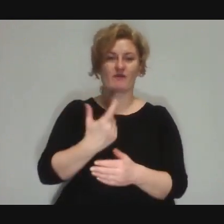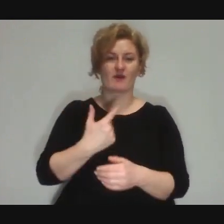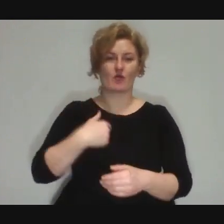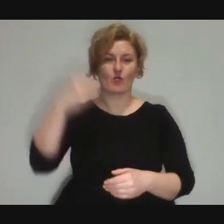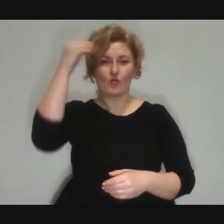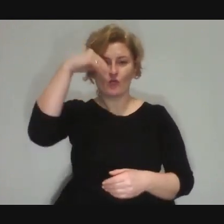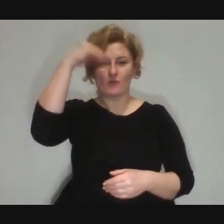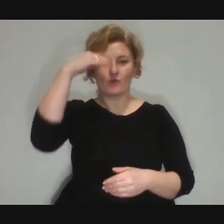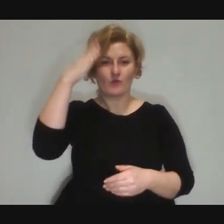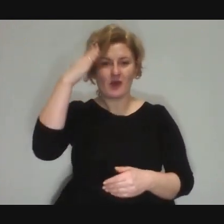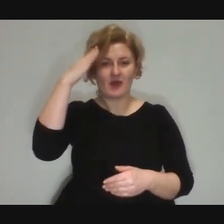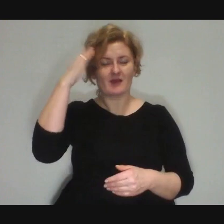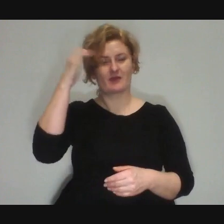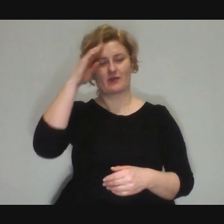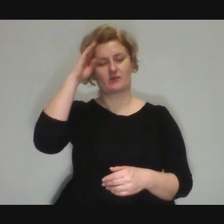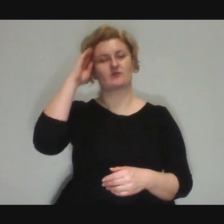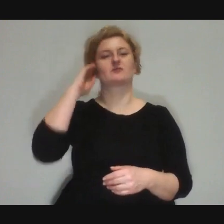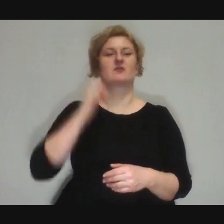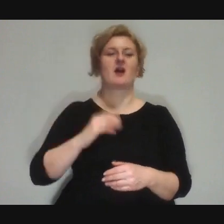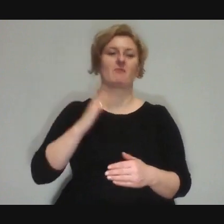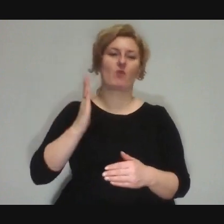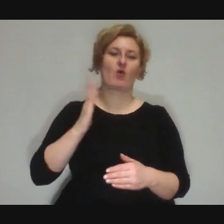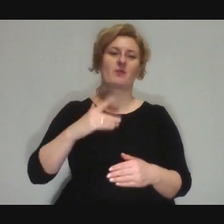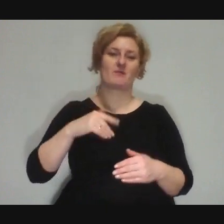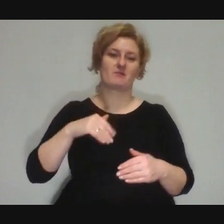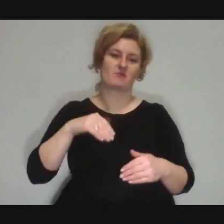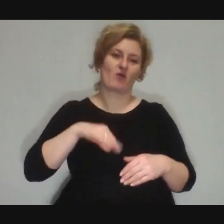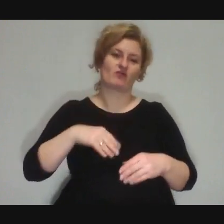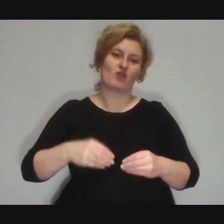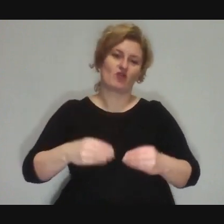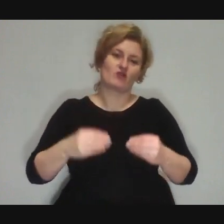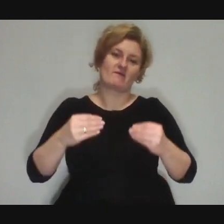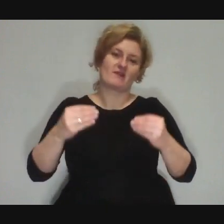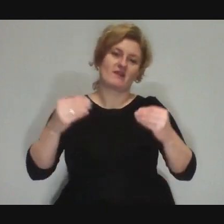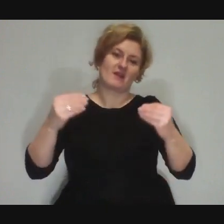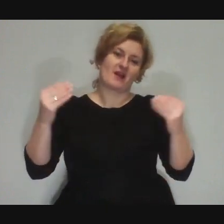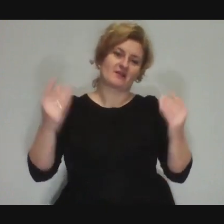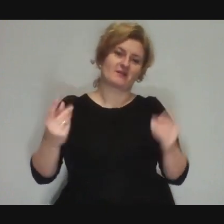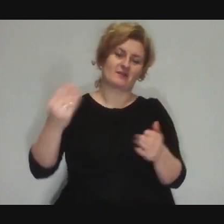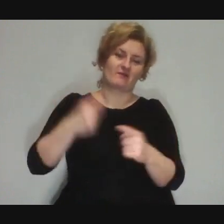Next you can devevlop this tree in different directions